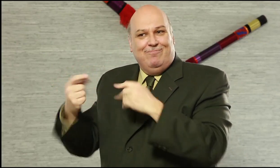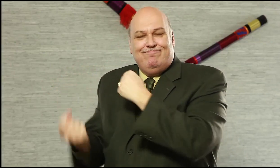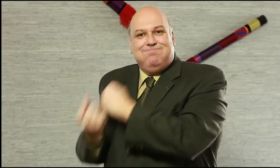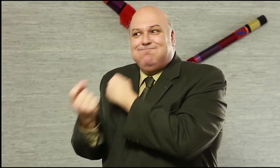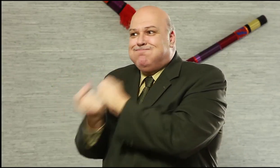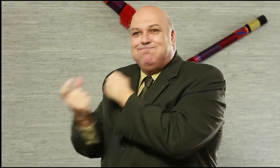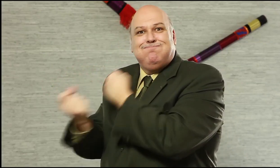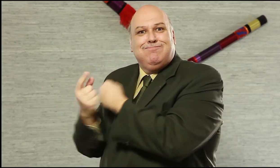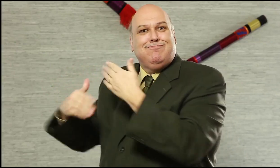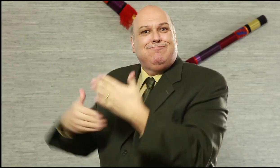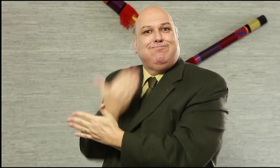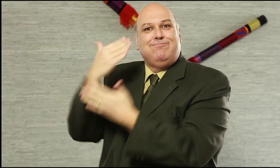sign up!